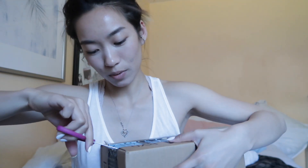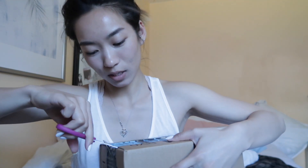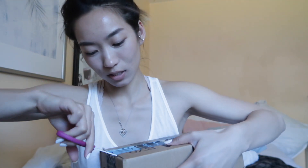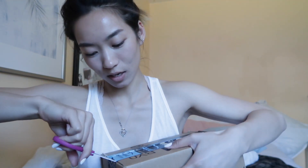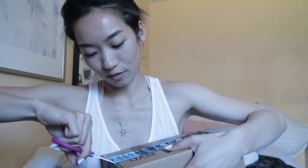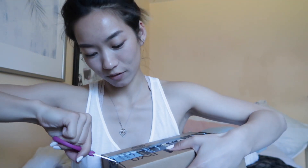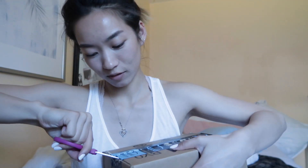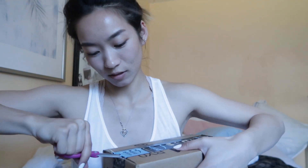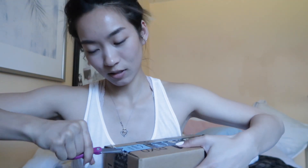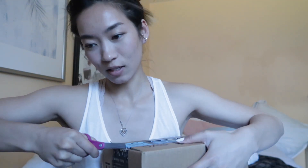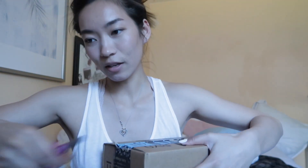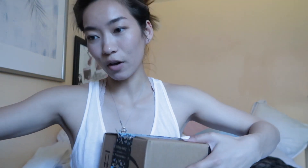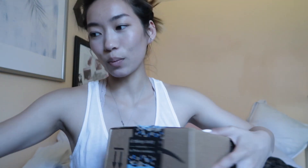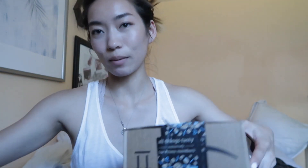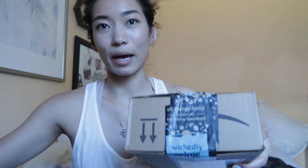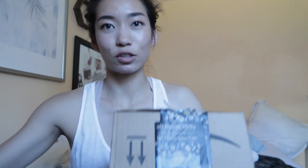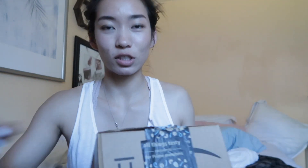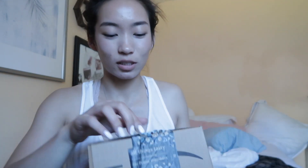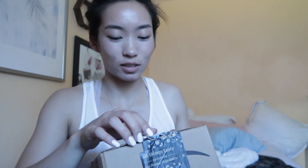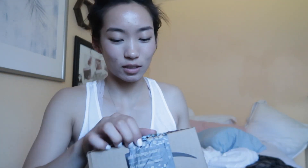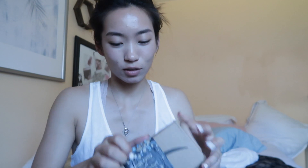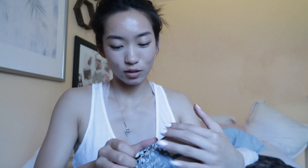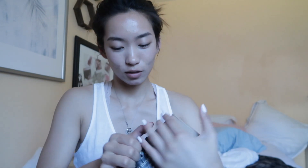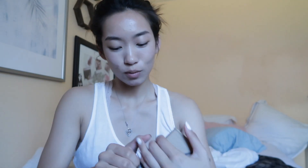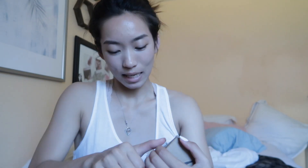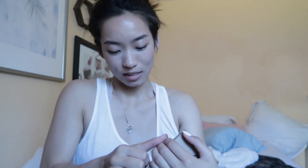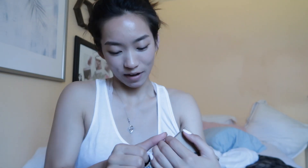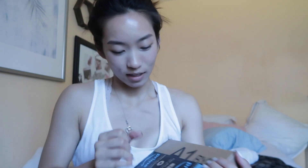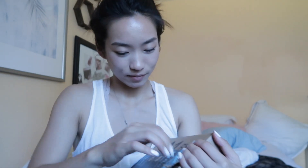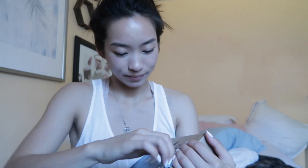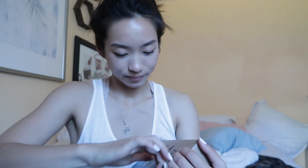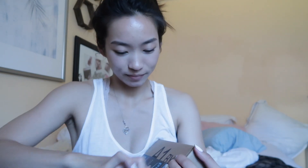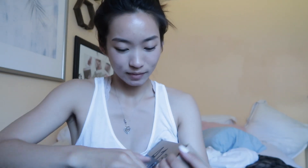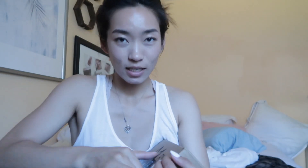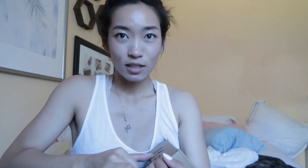i love opening stuff I love opening packages So satisfying